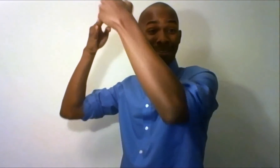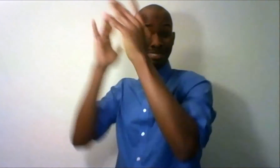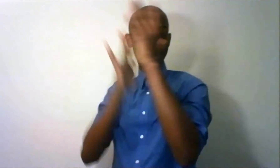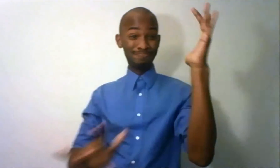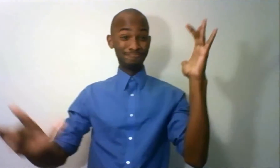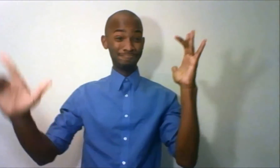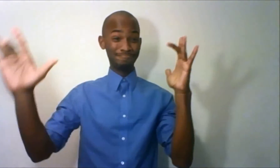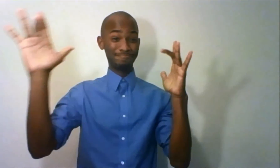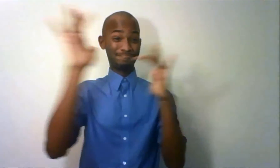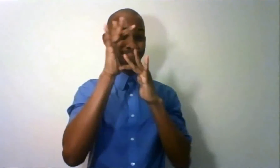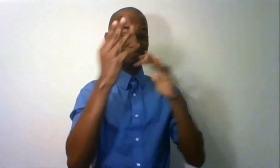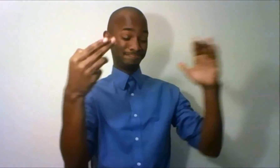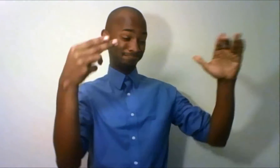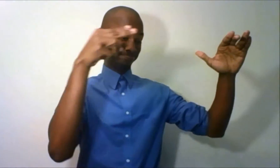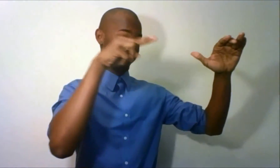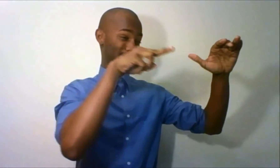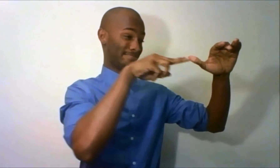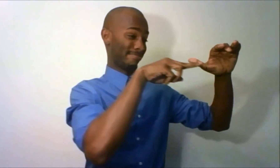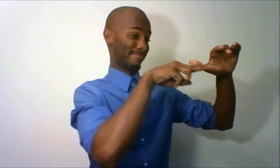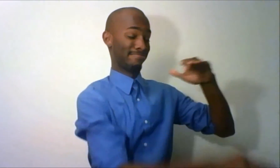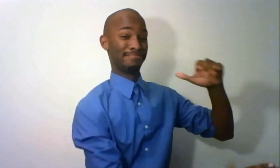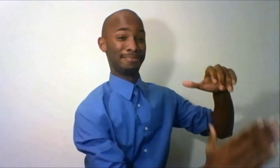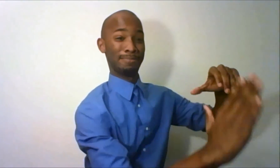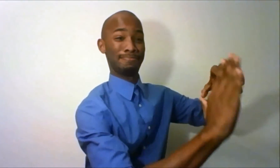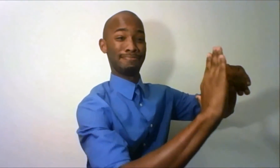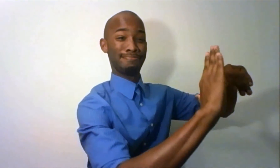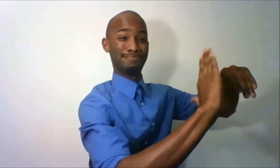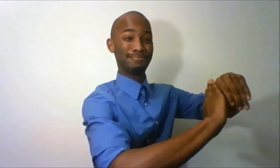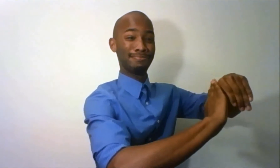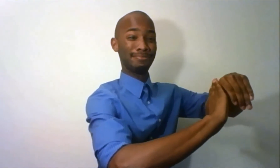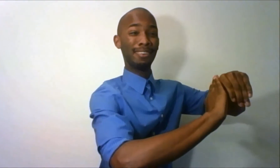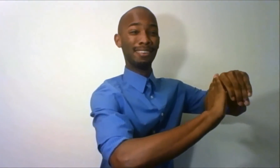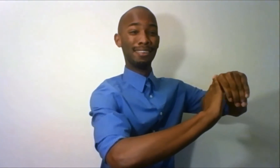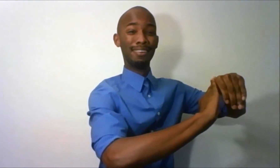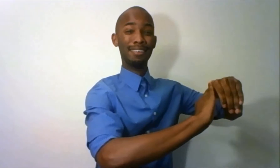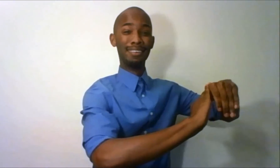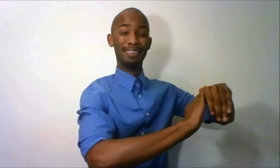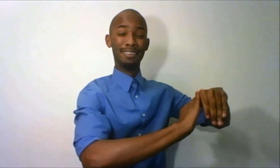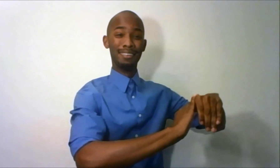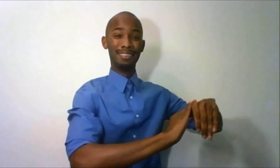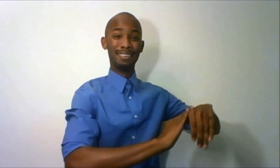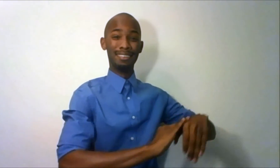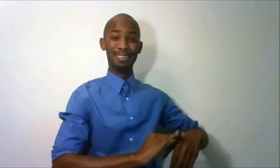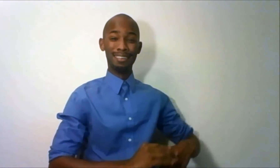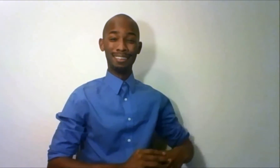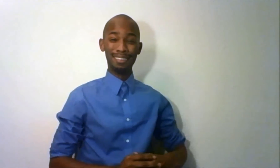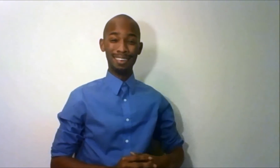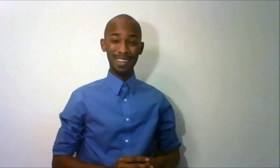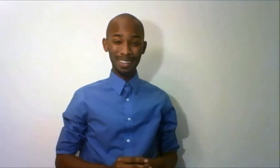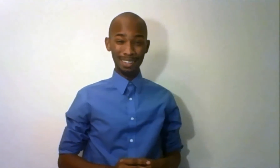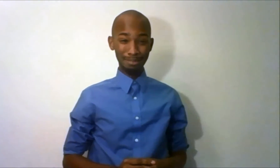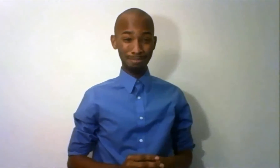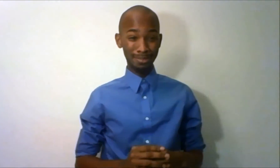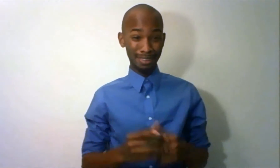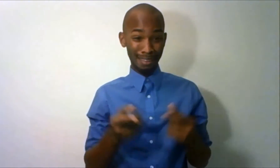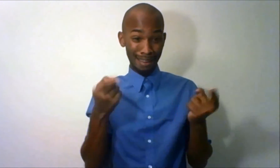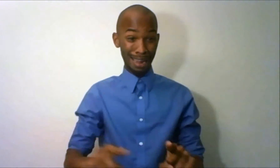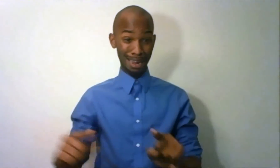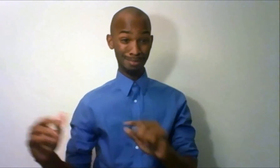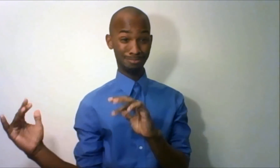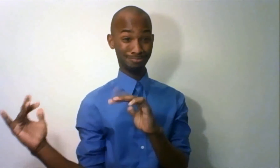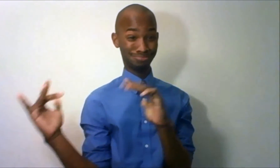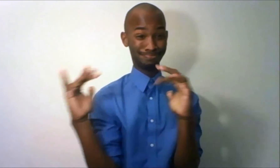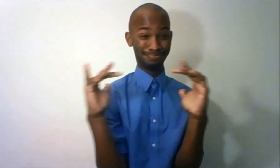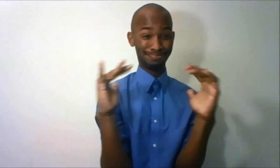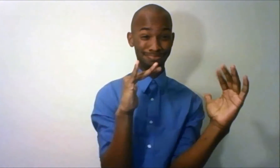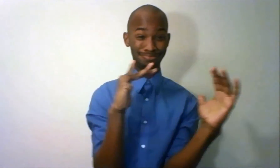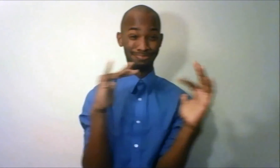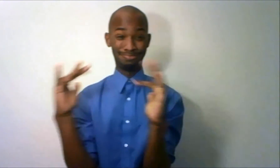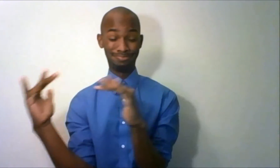The son of God was laid in darkness A battle in the grave